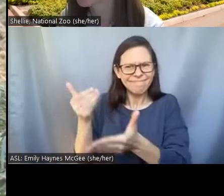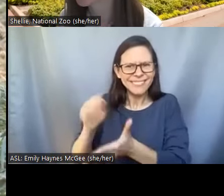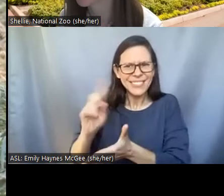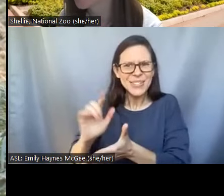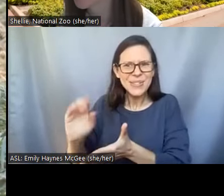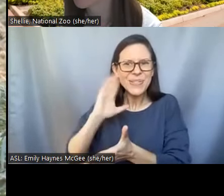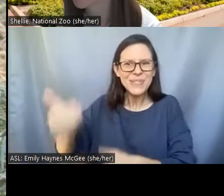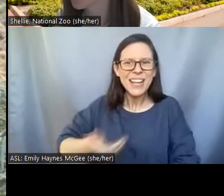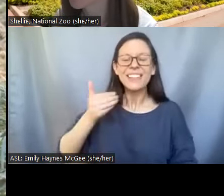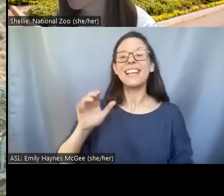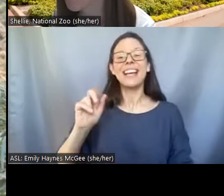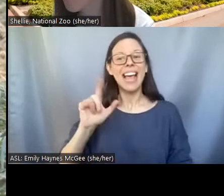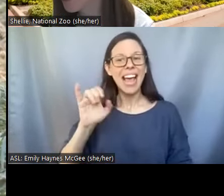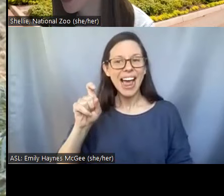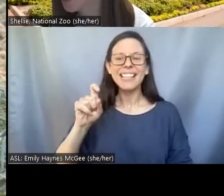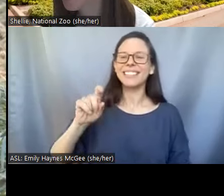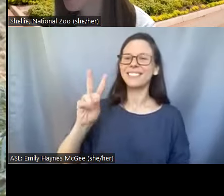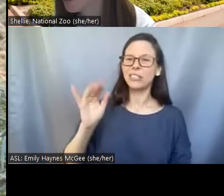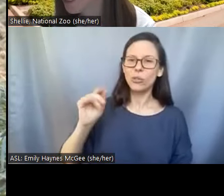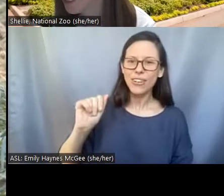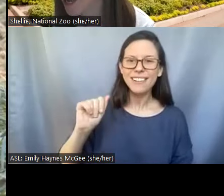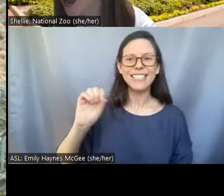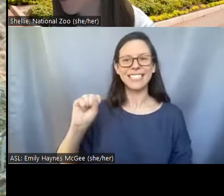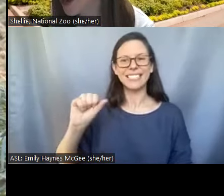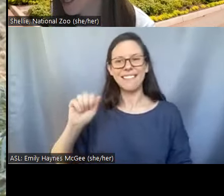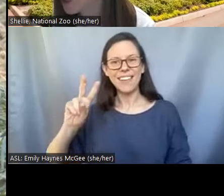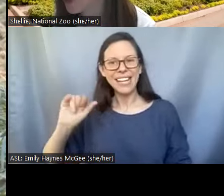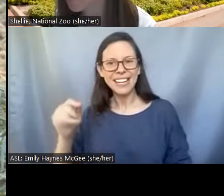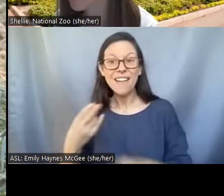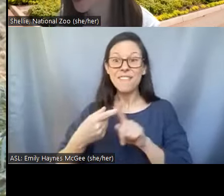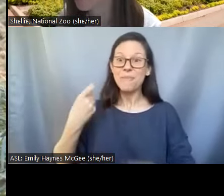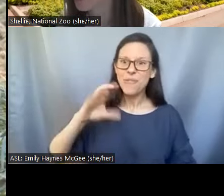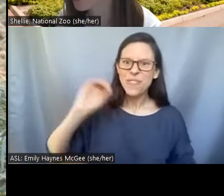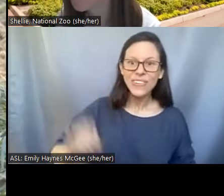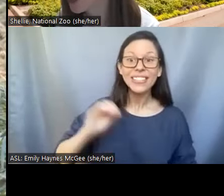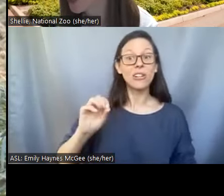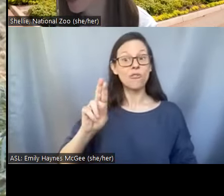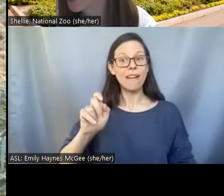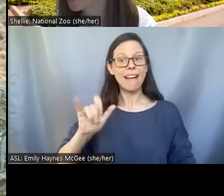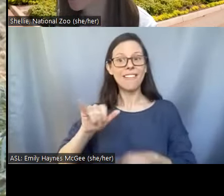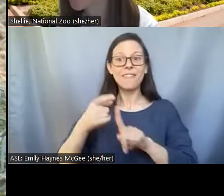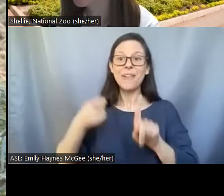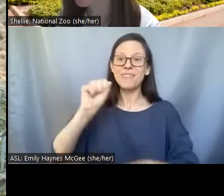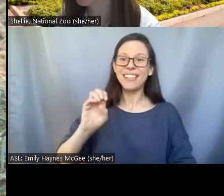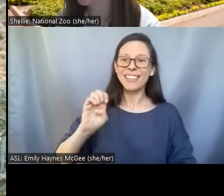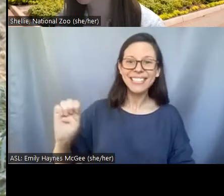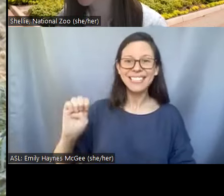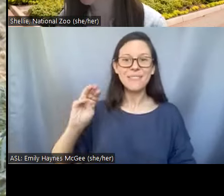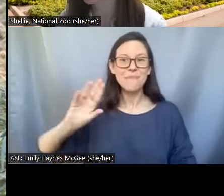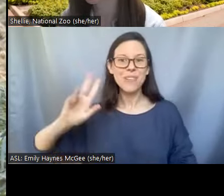and Savannah from Gresham, Oregon. Hi Ray joining from southeast Michigan studying uh biology and